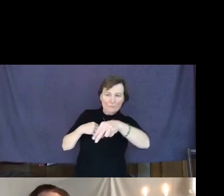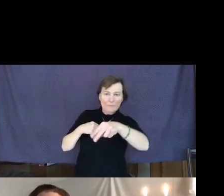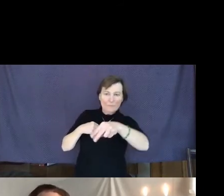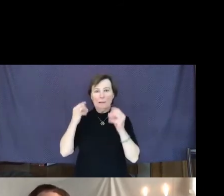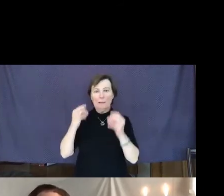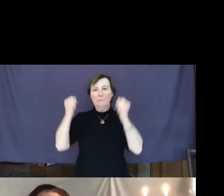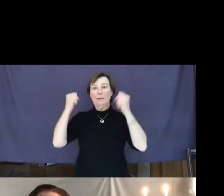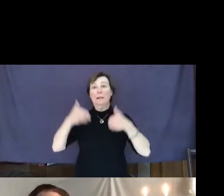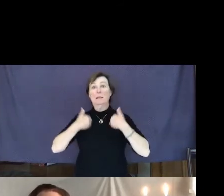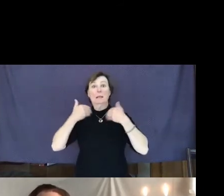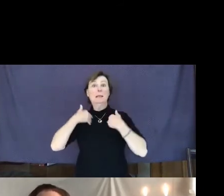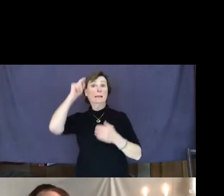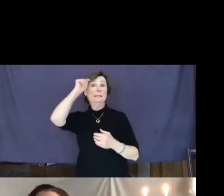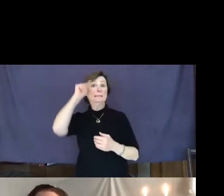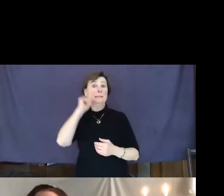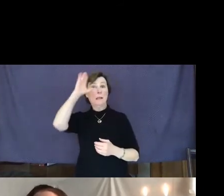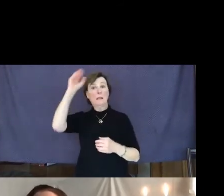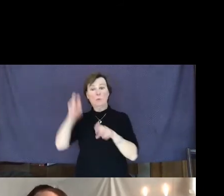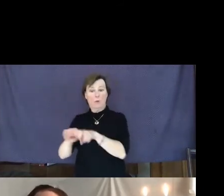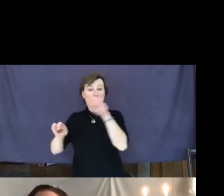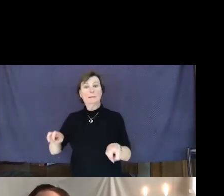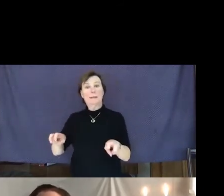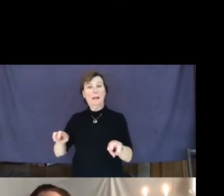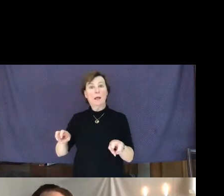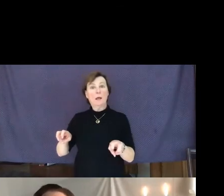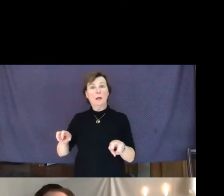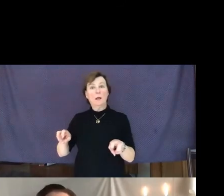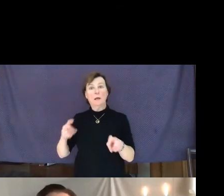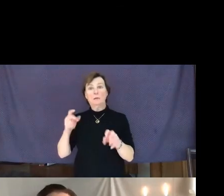teenage boy gets out of the car and starts coming towards me